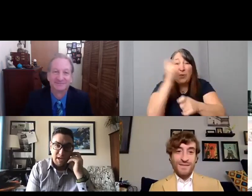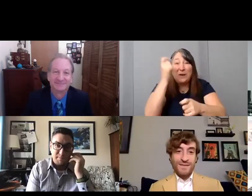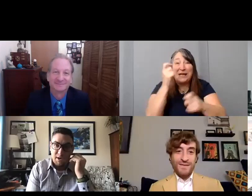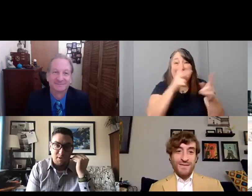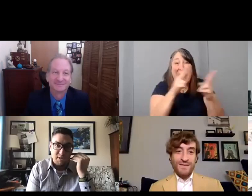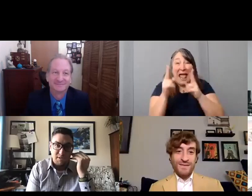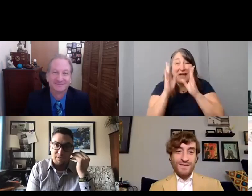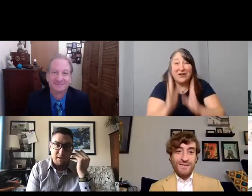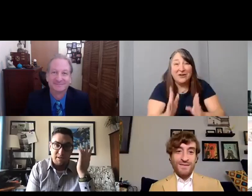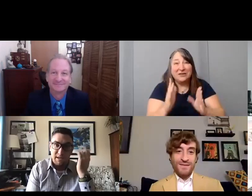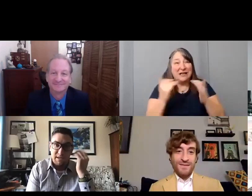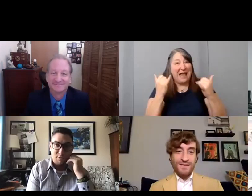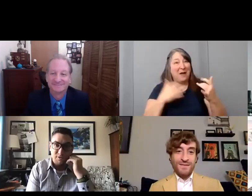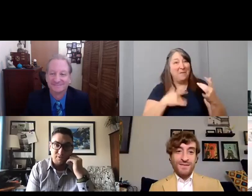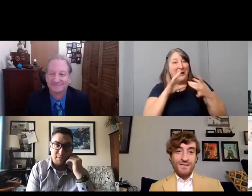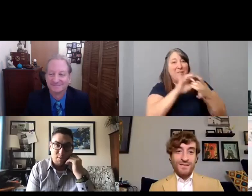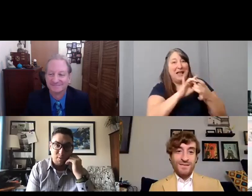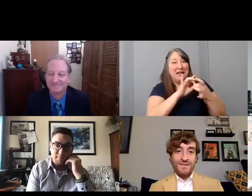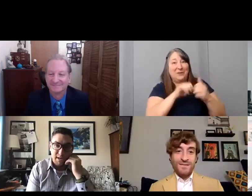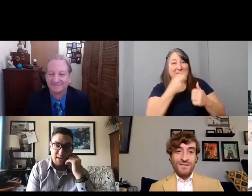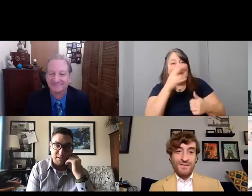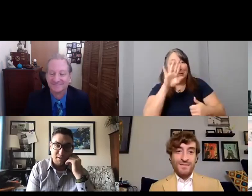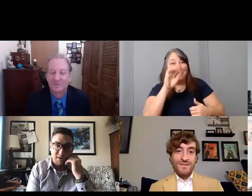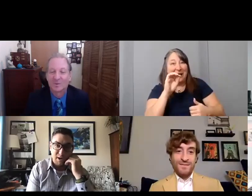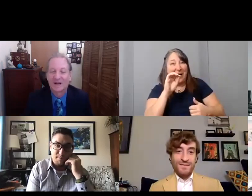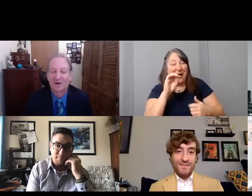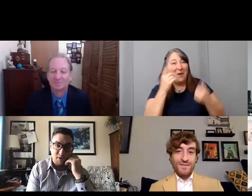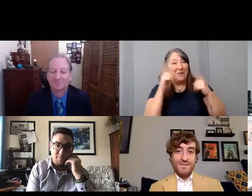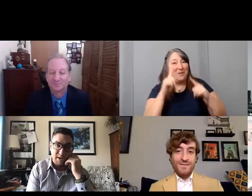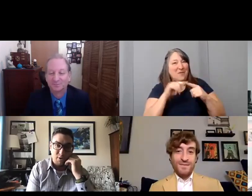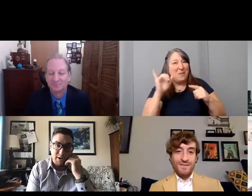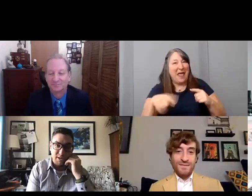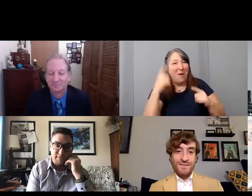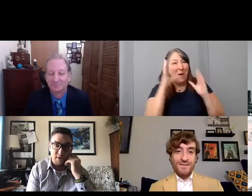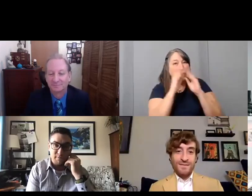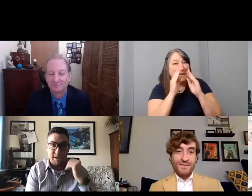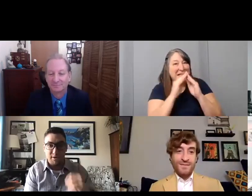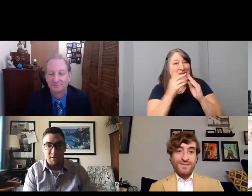just continues from that one meeting. So they're helping build my career as a film editor.